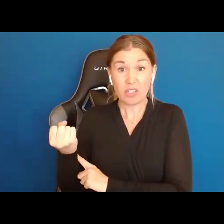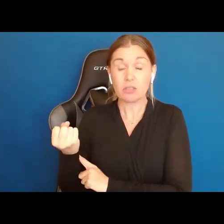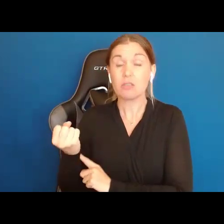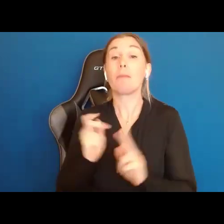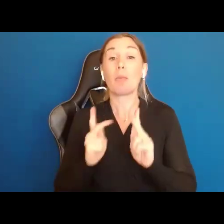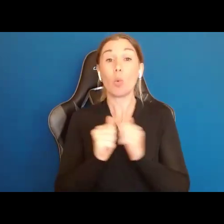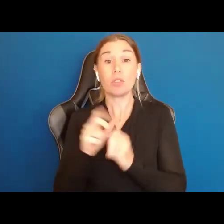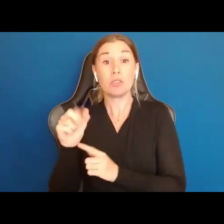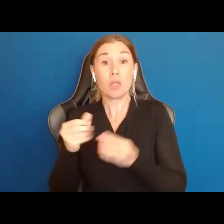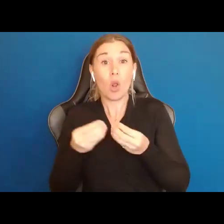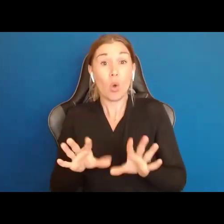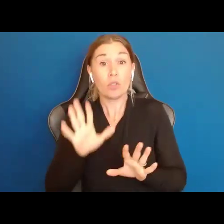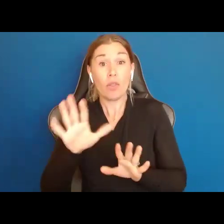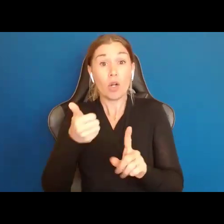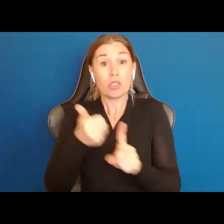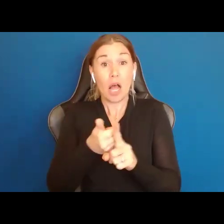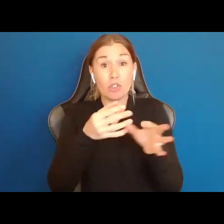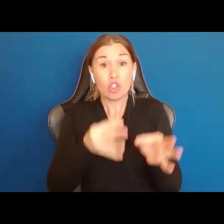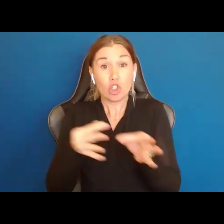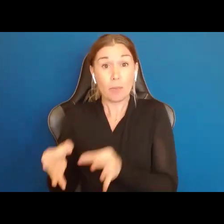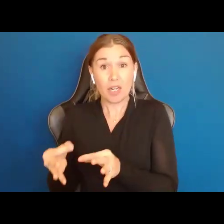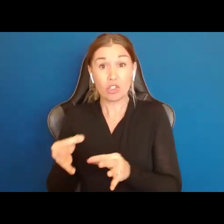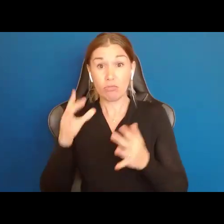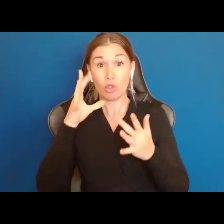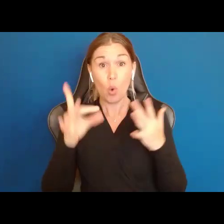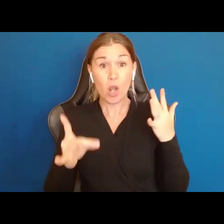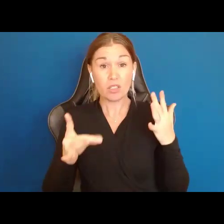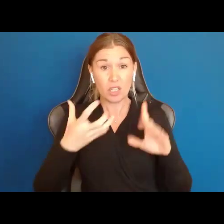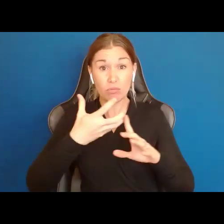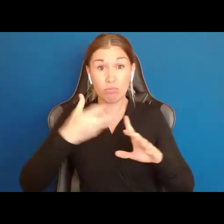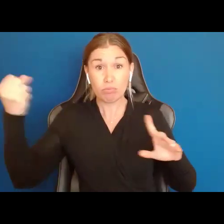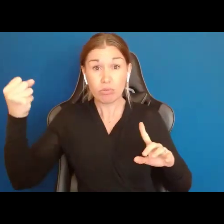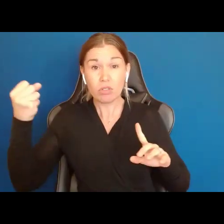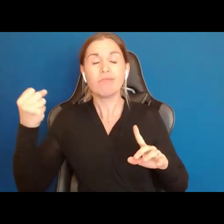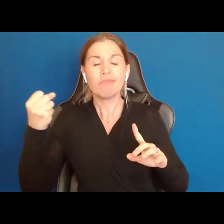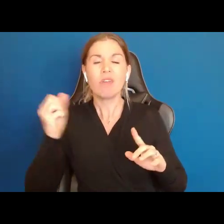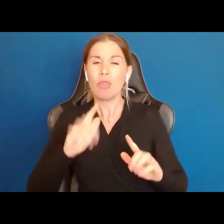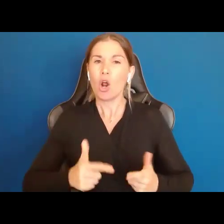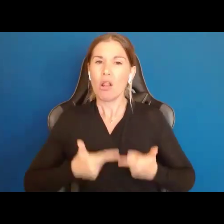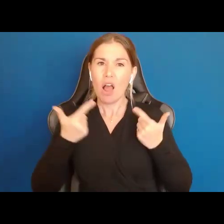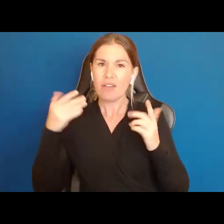lose their self determination. When their choices are taken away, their lives get worse.